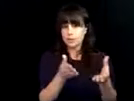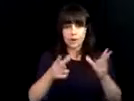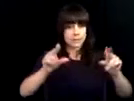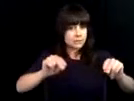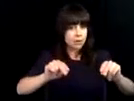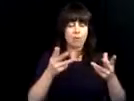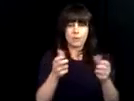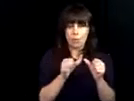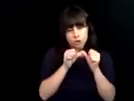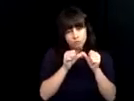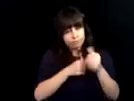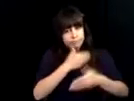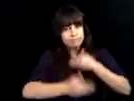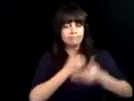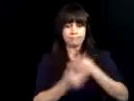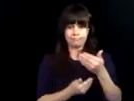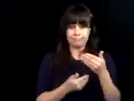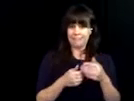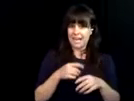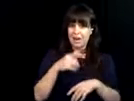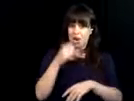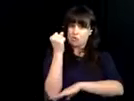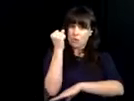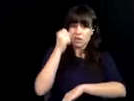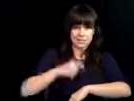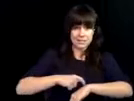experts moved quickly to not delay services with the onset